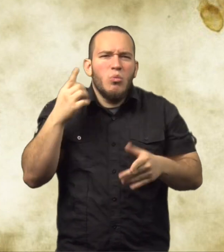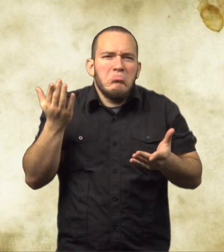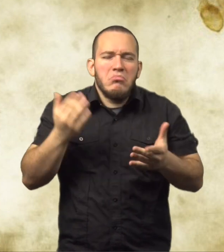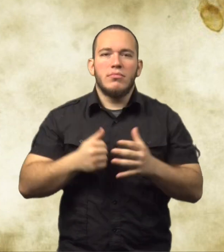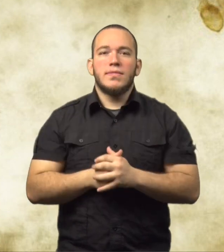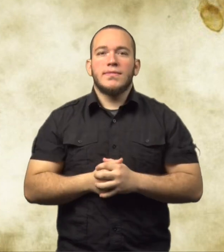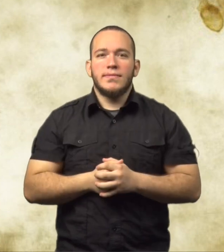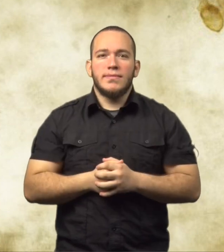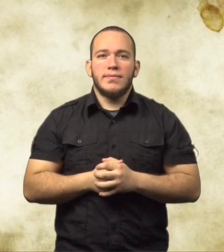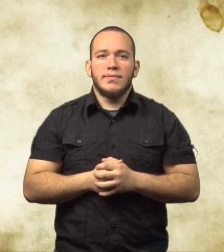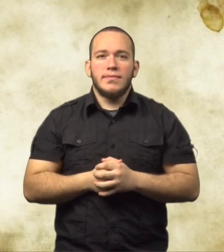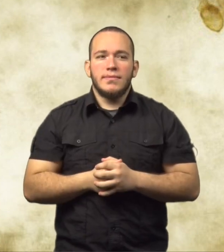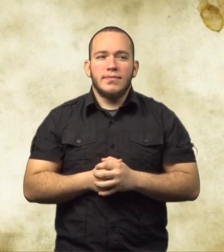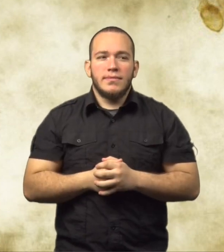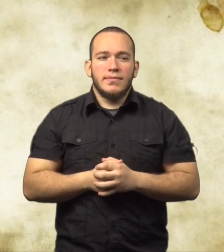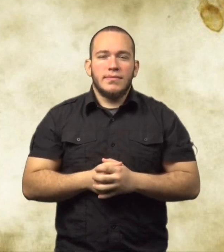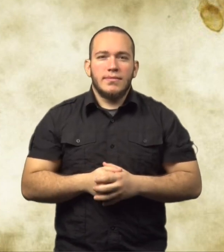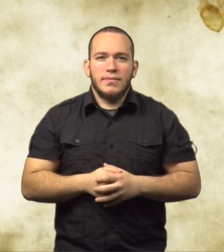Have you ever experienced that where something was closed?